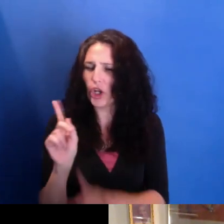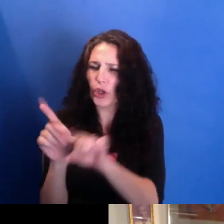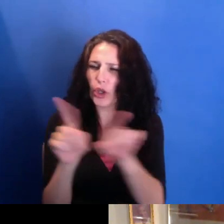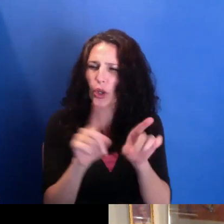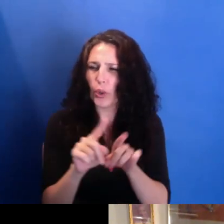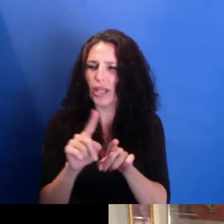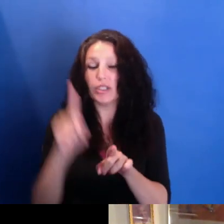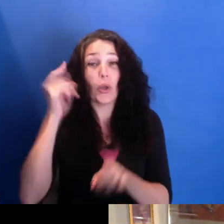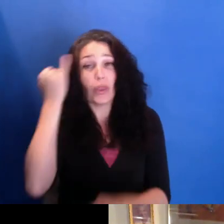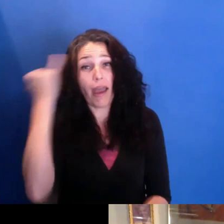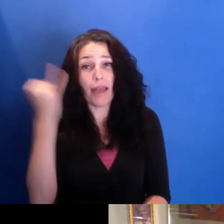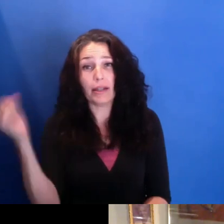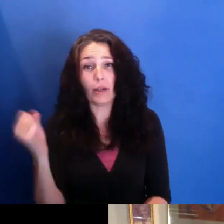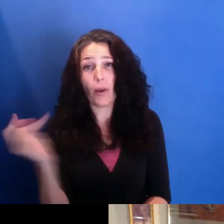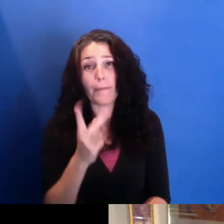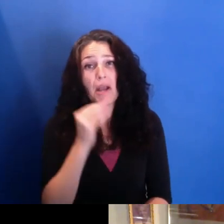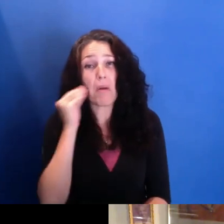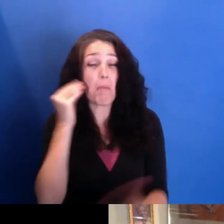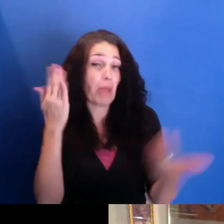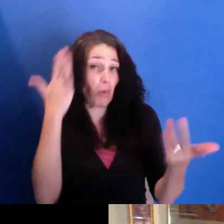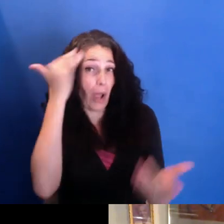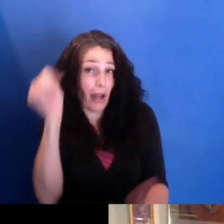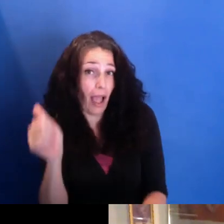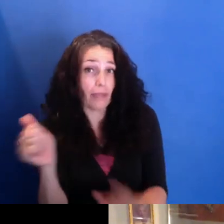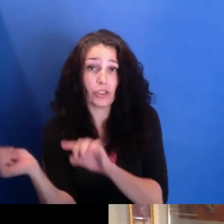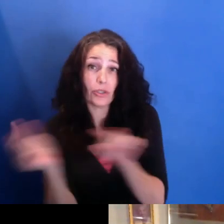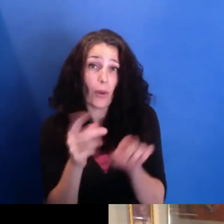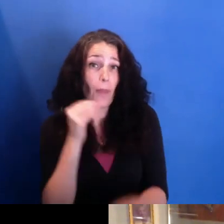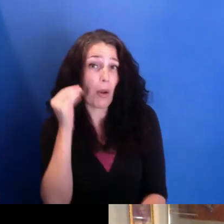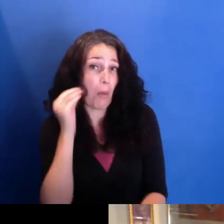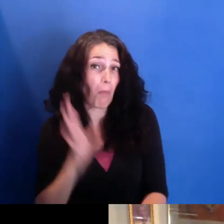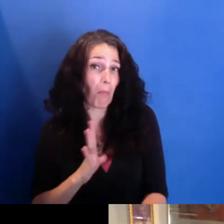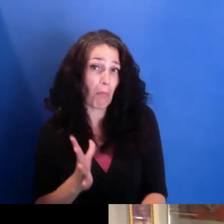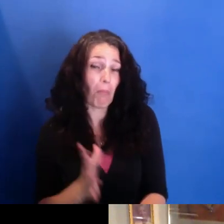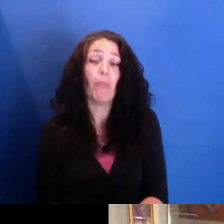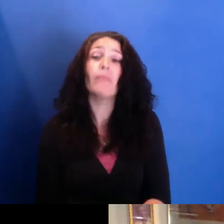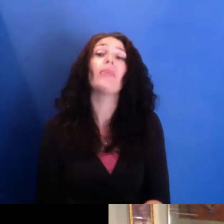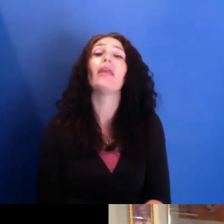Like, why not go home? And then thinking further about what--